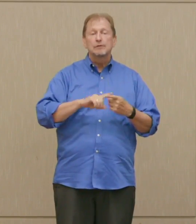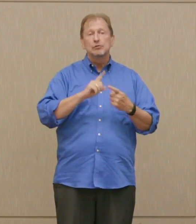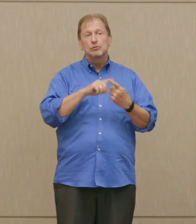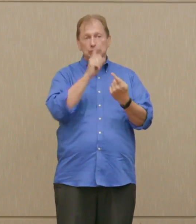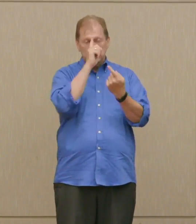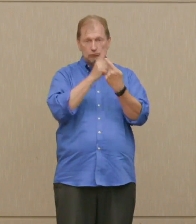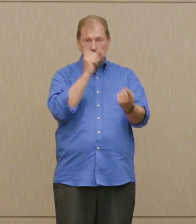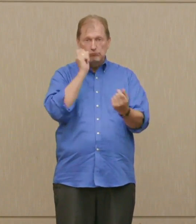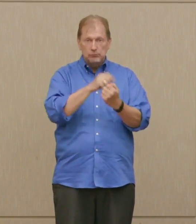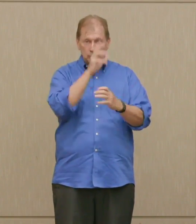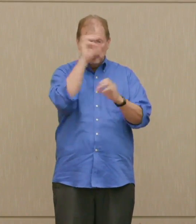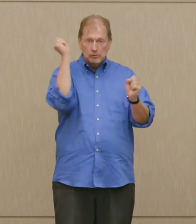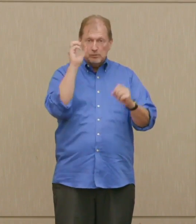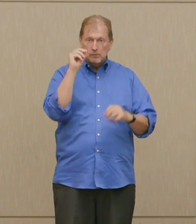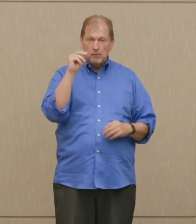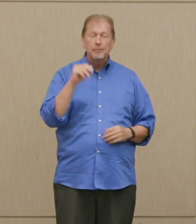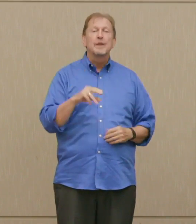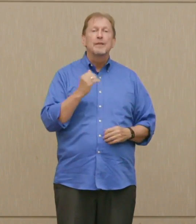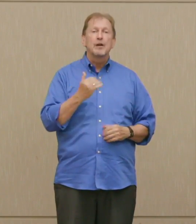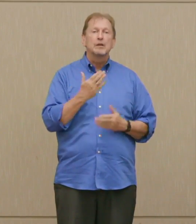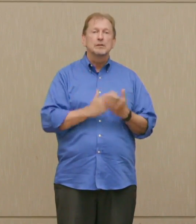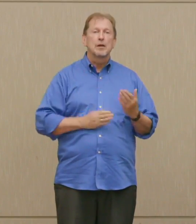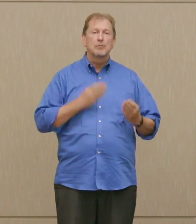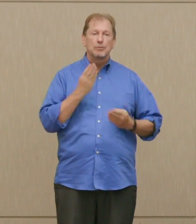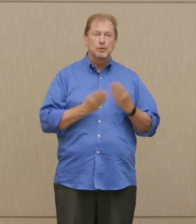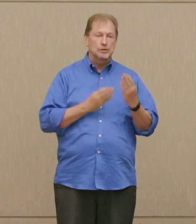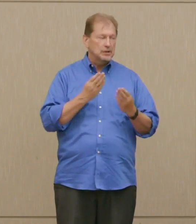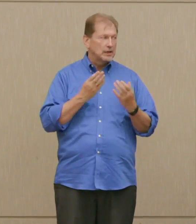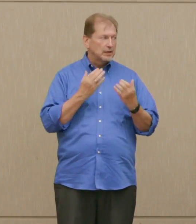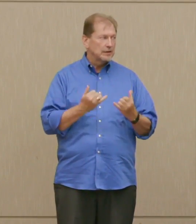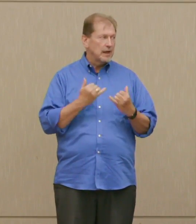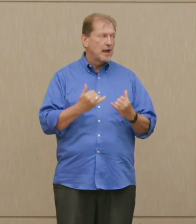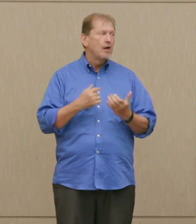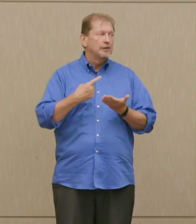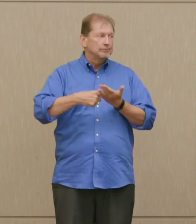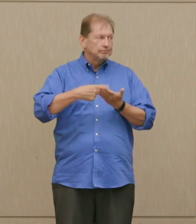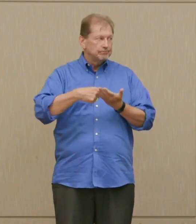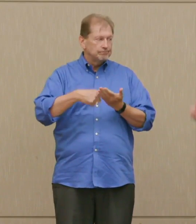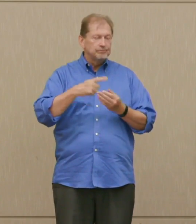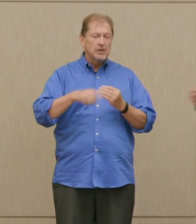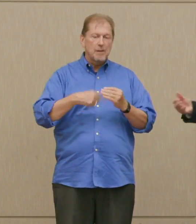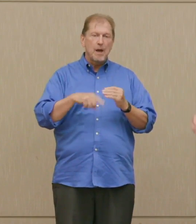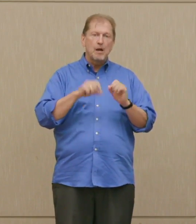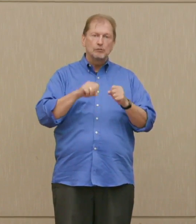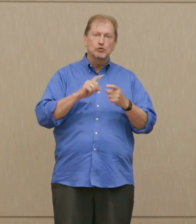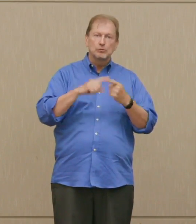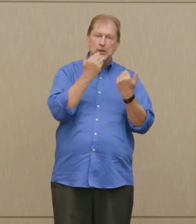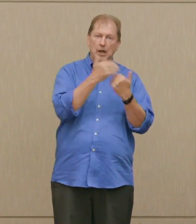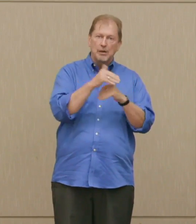There are proposals, now I'm not sure how practical they are, truthfully, but the motivation is clear.